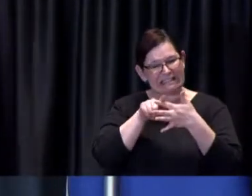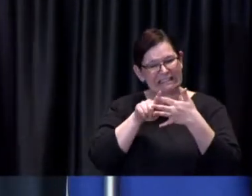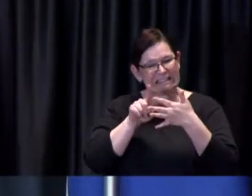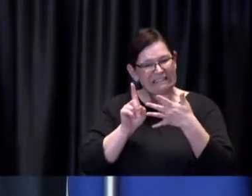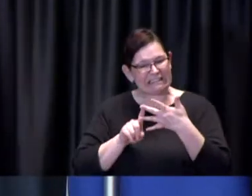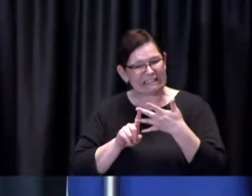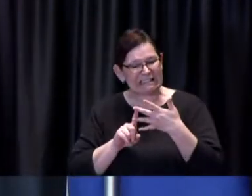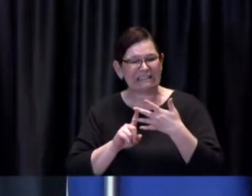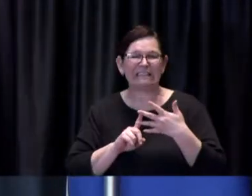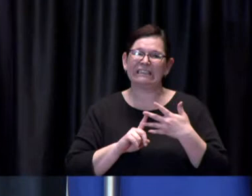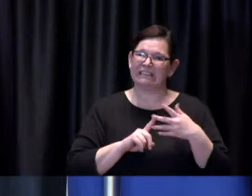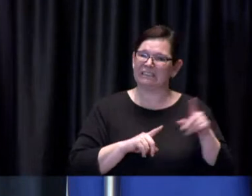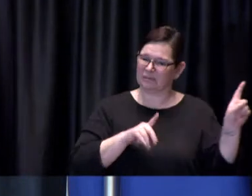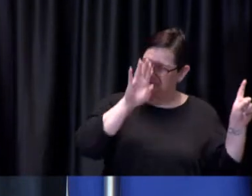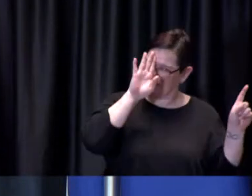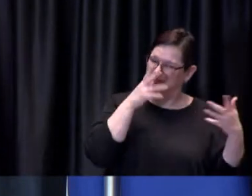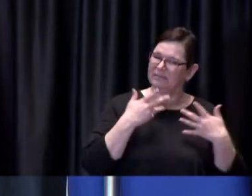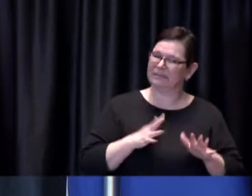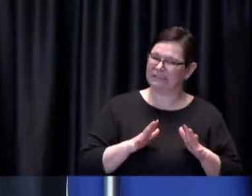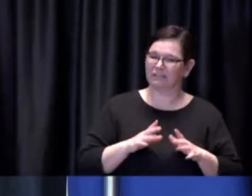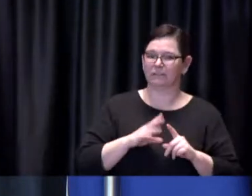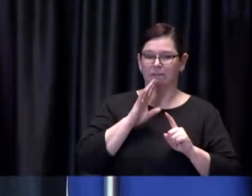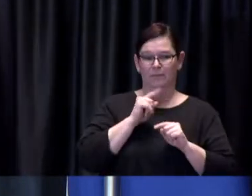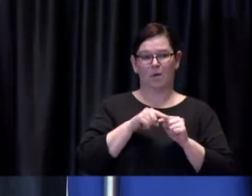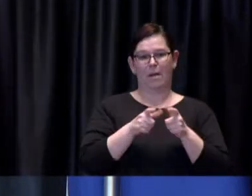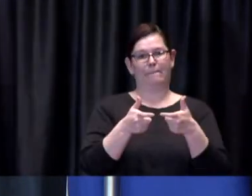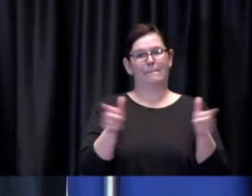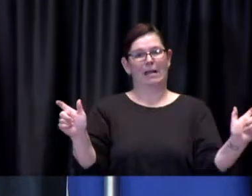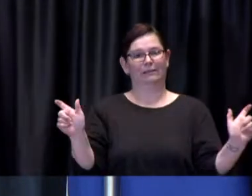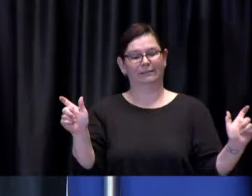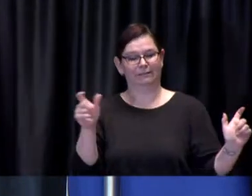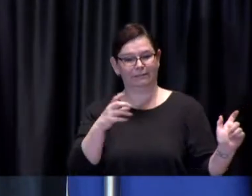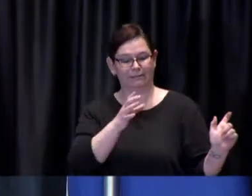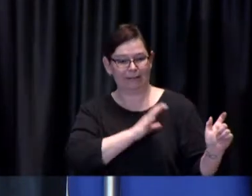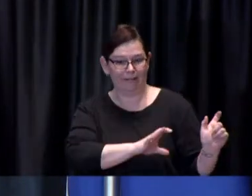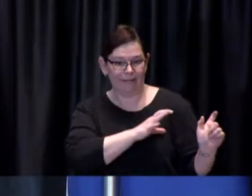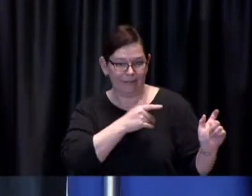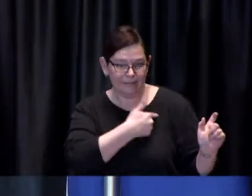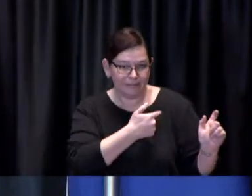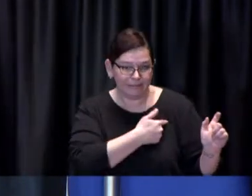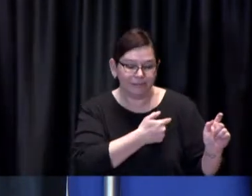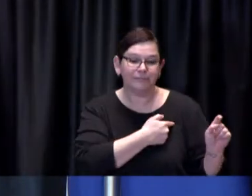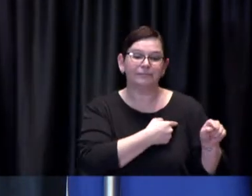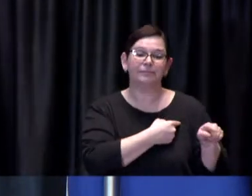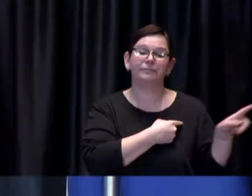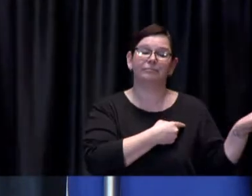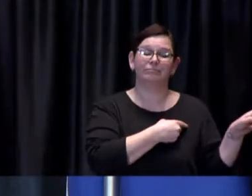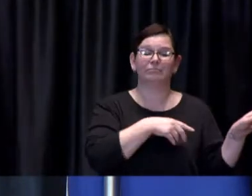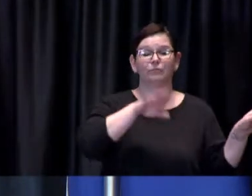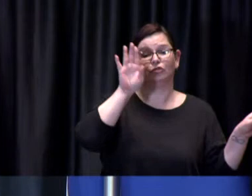mass immunization clinics I know that the Chief has had the lots of opportunity to get down to